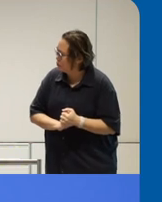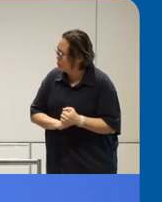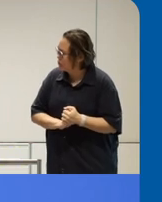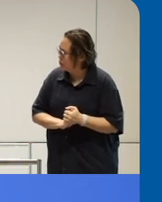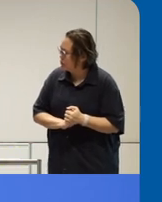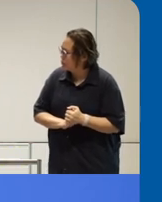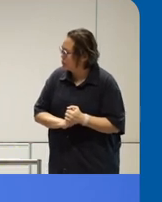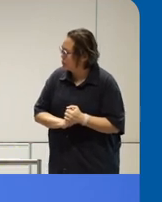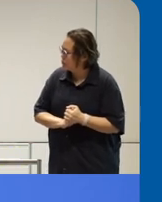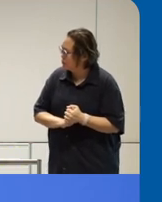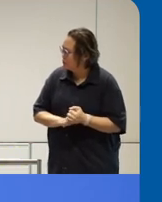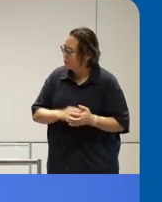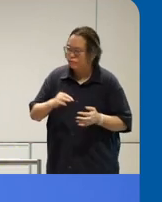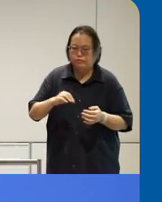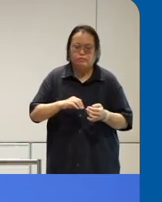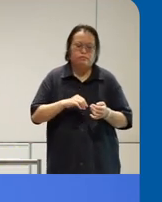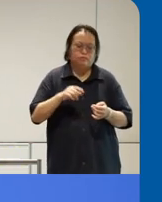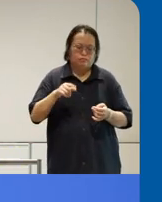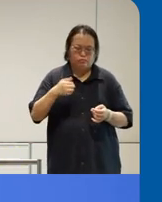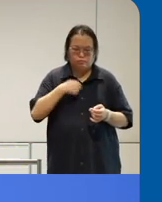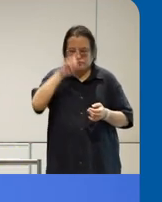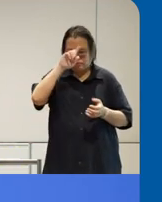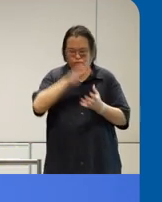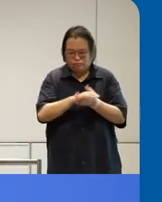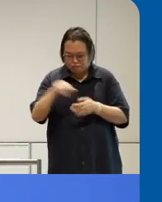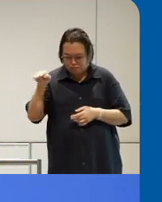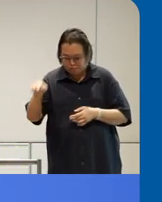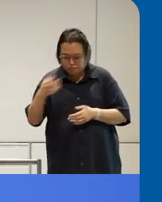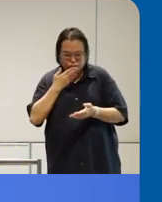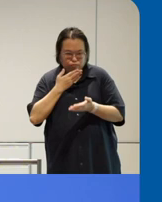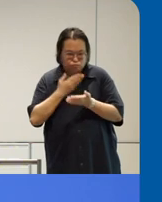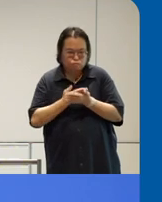uh she has given us a lot of good pointers for pitching digital accessibility to our potential